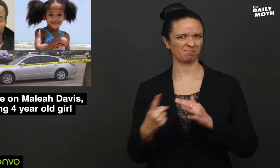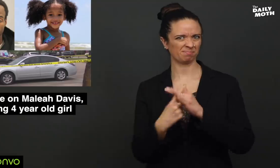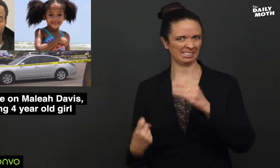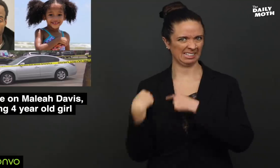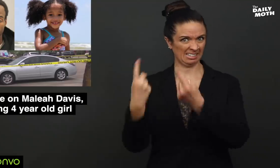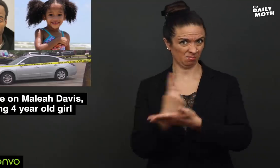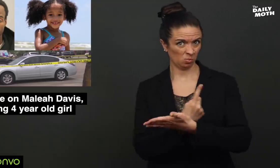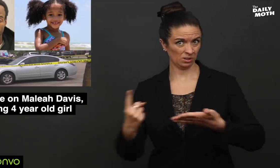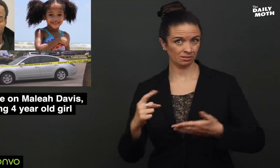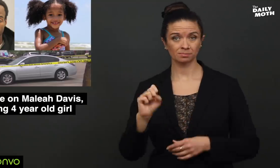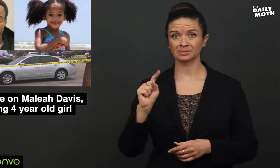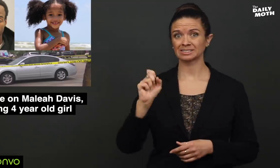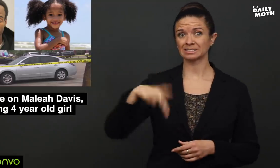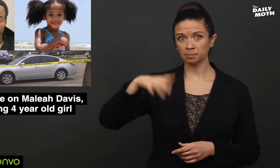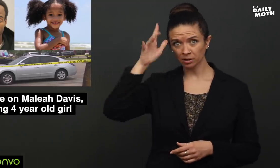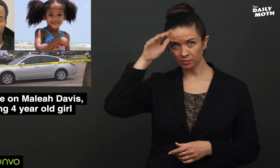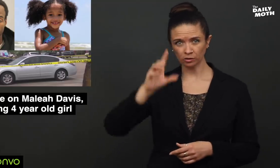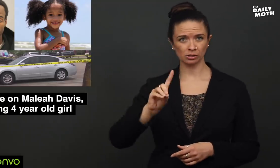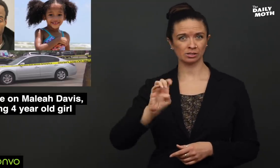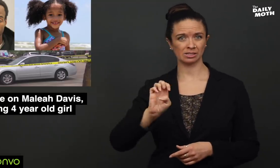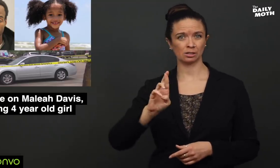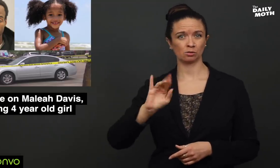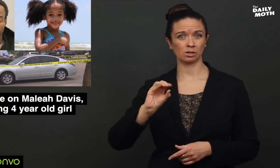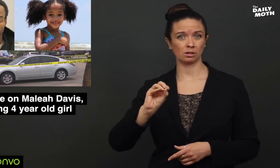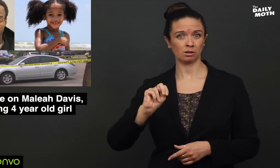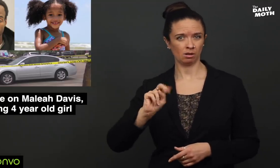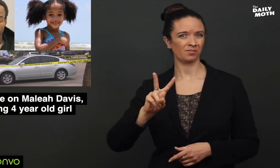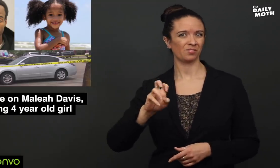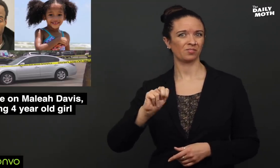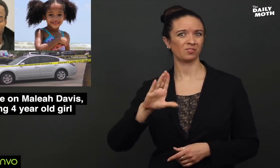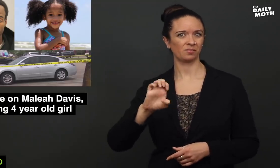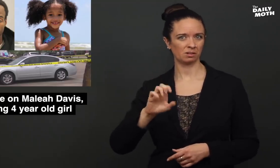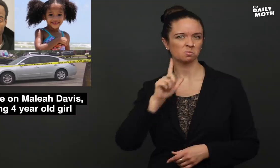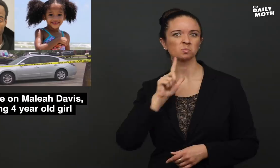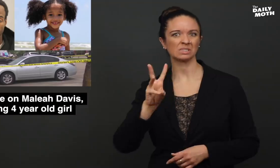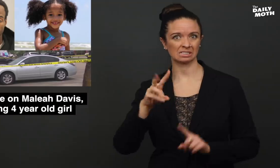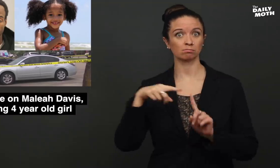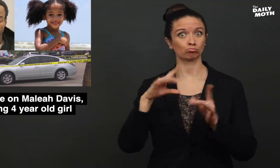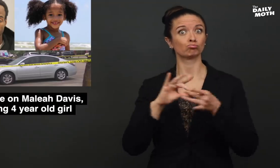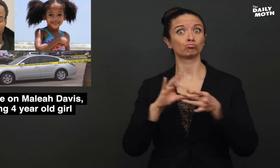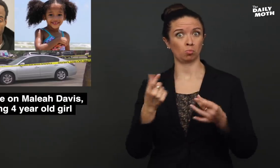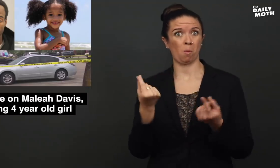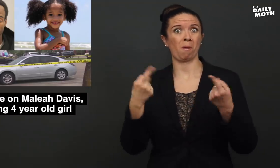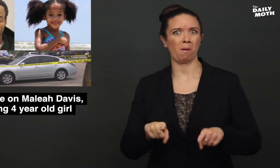has been missing for a week. The stepfather, Derion Vence (26) shared what happened,